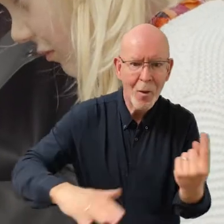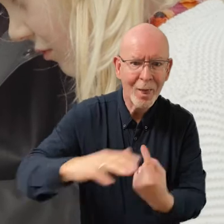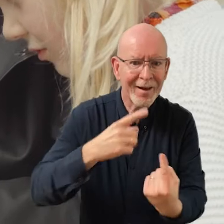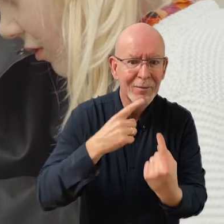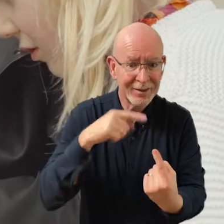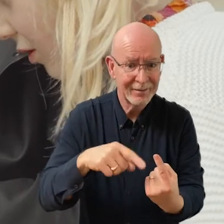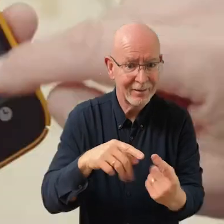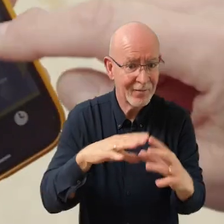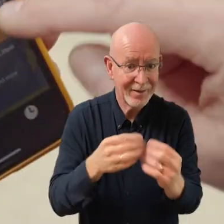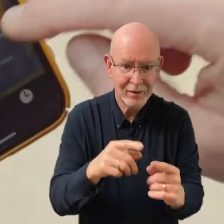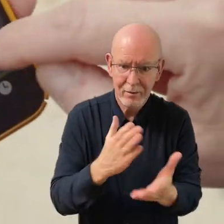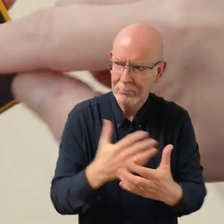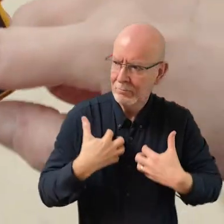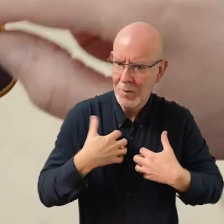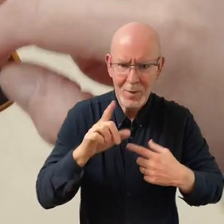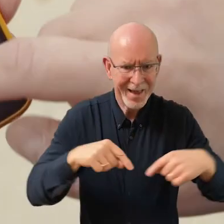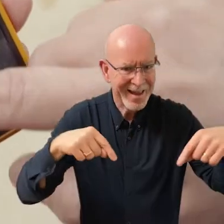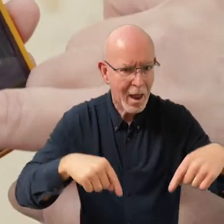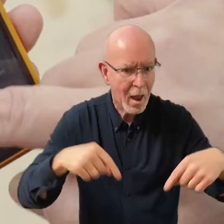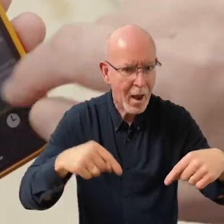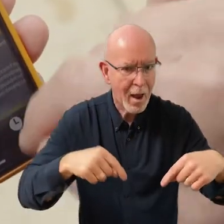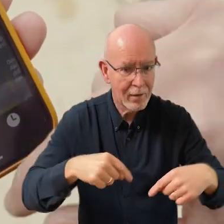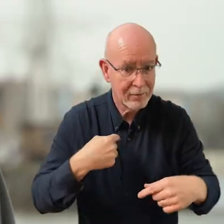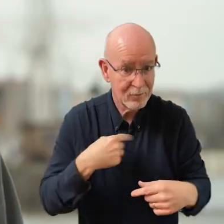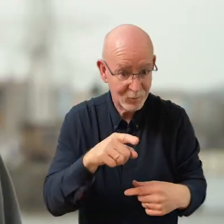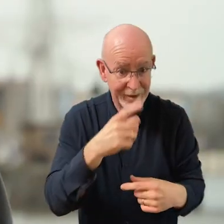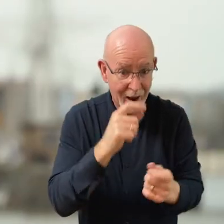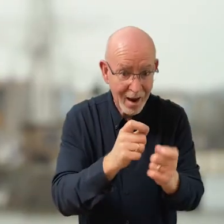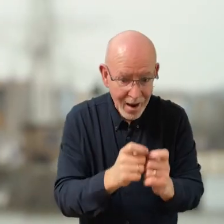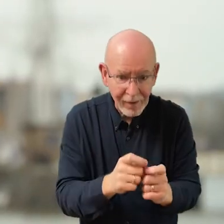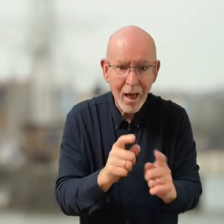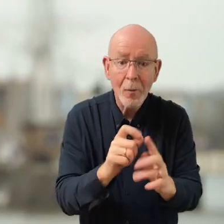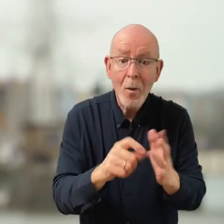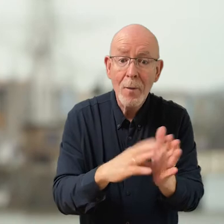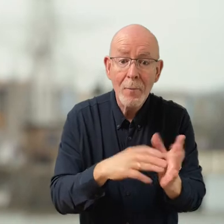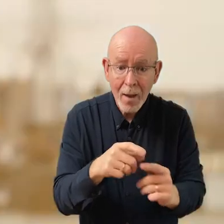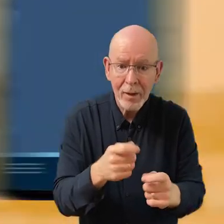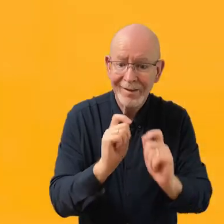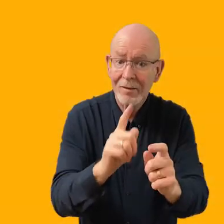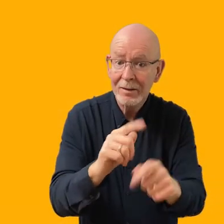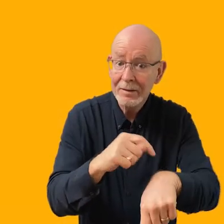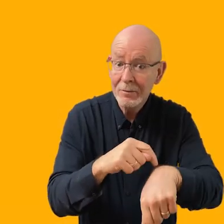about things that are of interest to people here. You're able to filter by events in PopMap, and you're given a clock